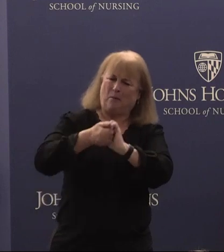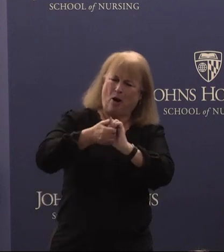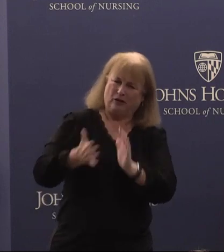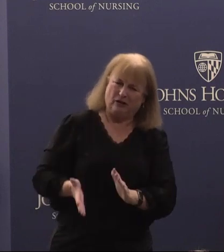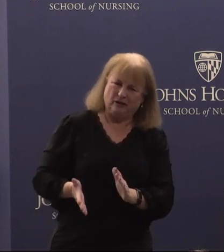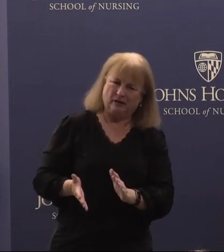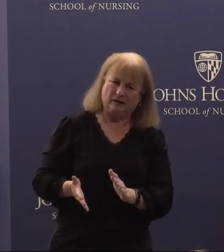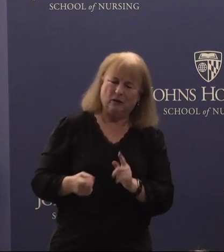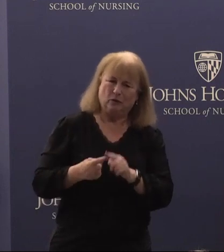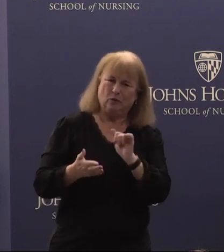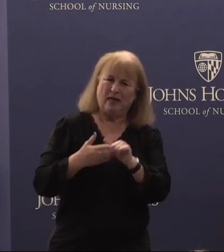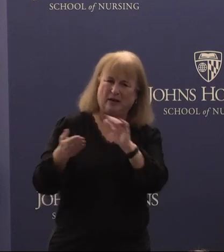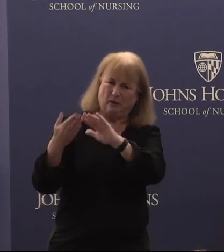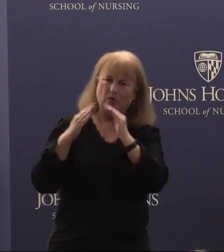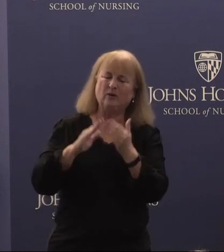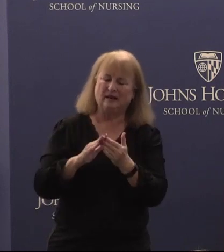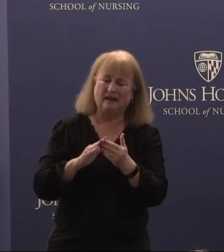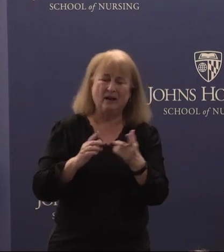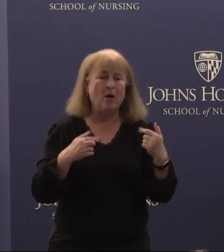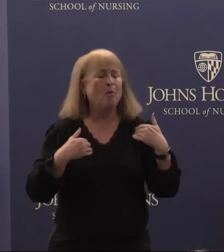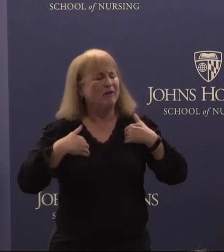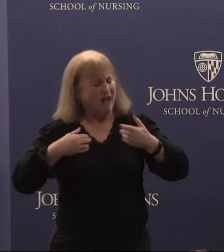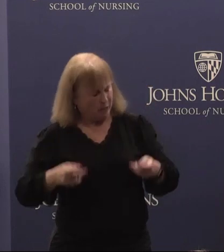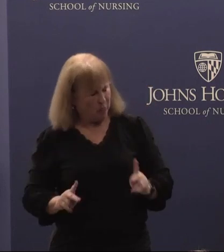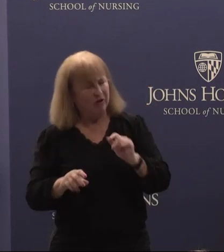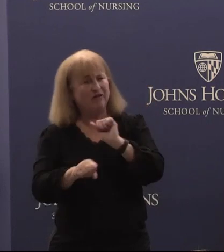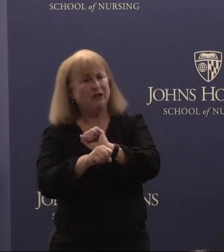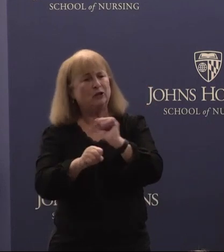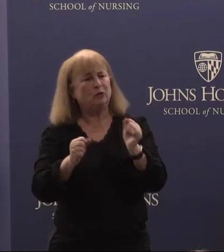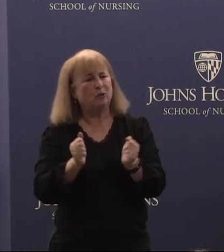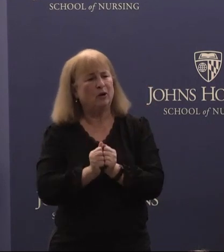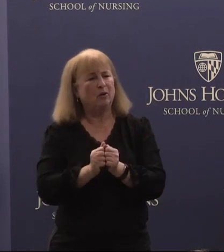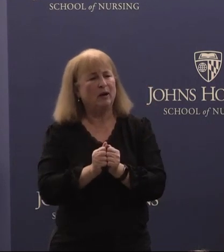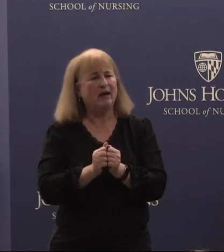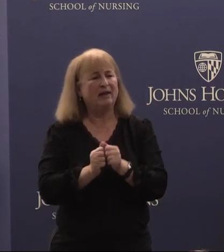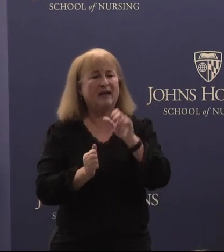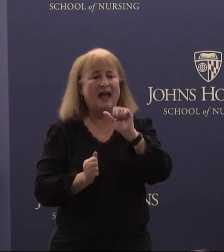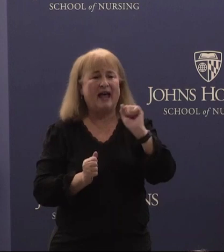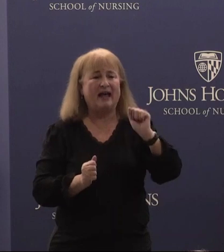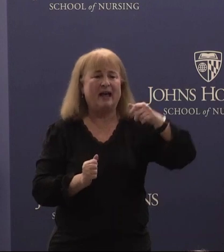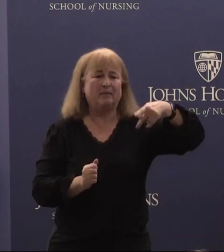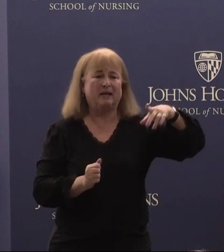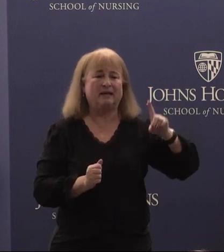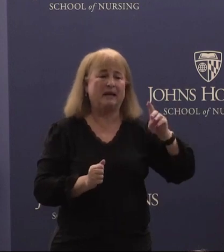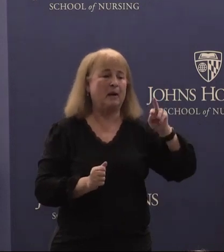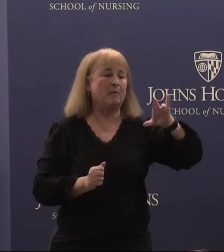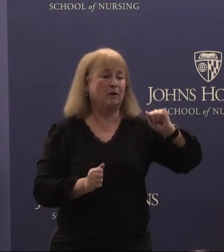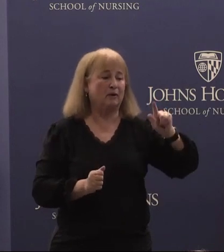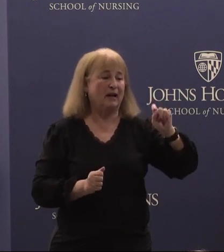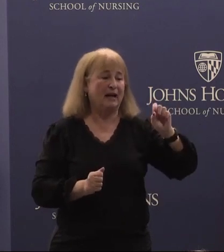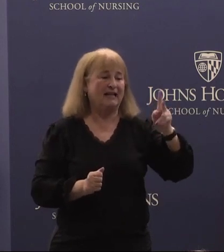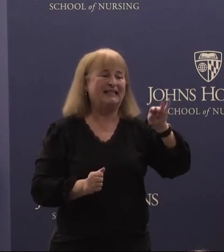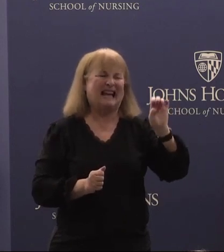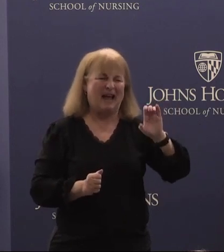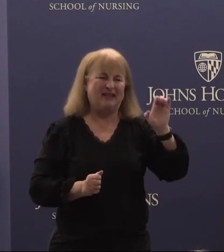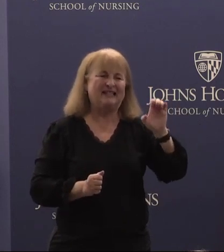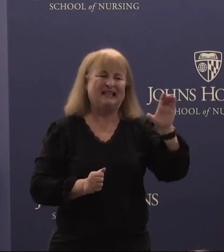to that community. We've had the privilege to work with AAPD Maria Town, uh, who's the CEO of AAPD,